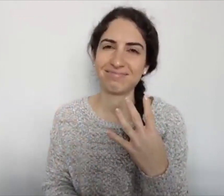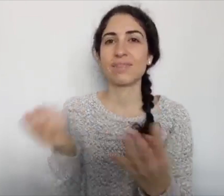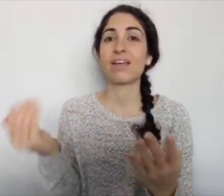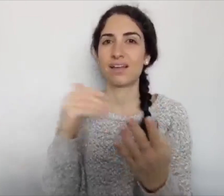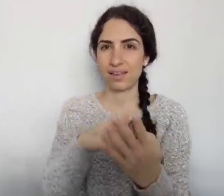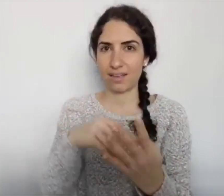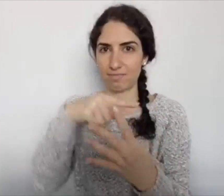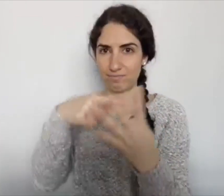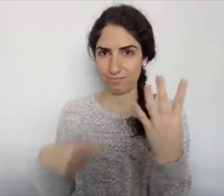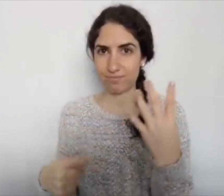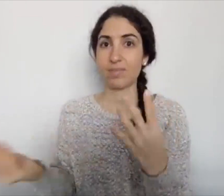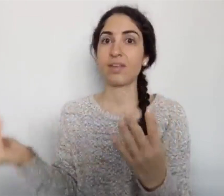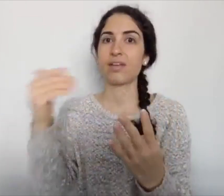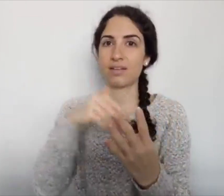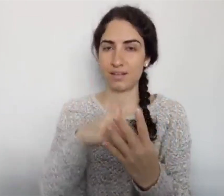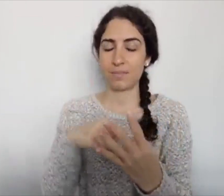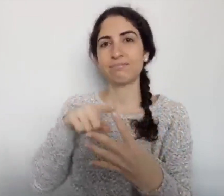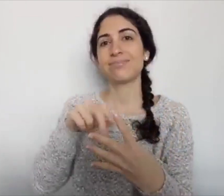Again, these four again...